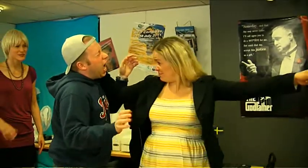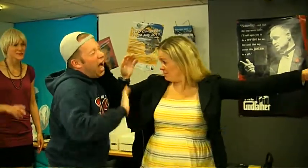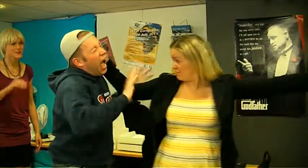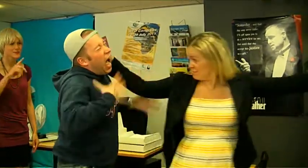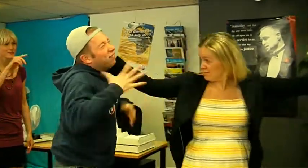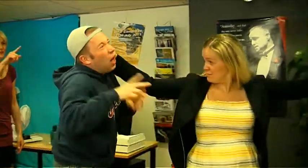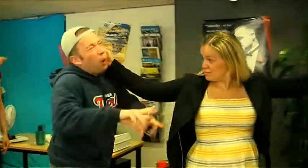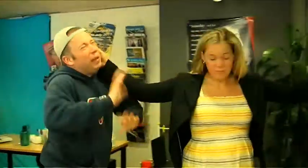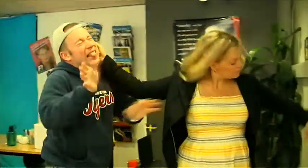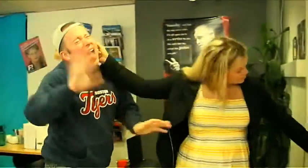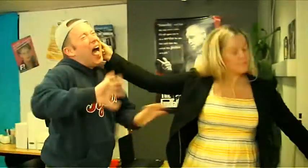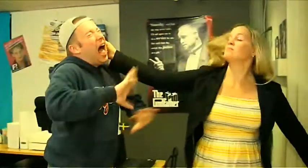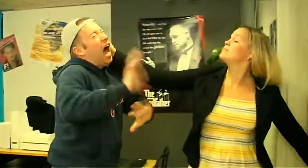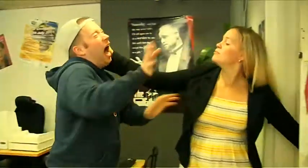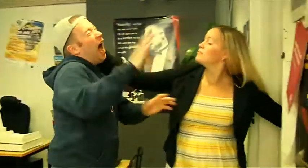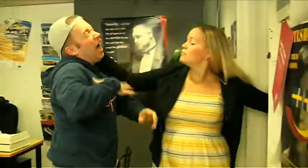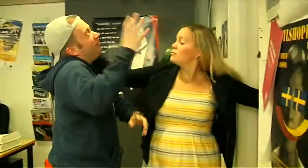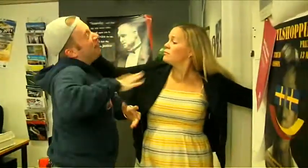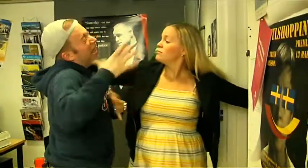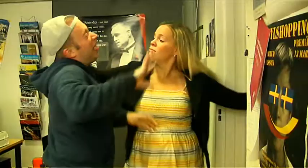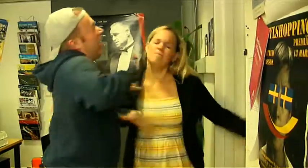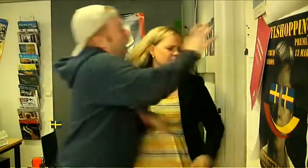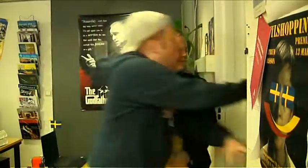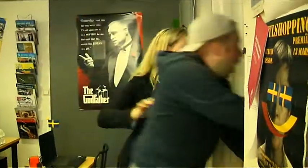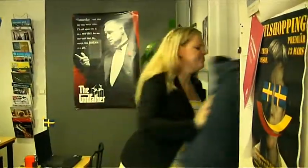No please, not one more time!